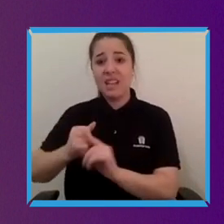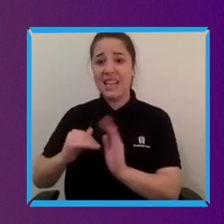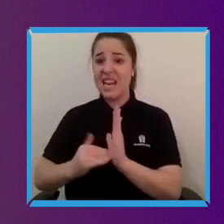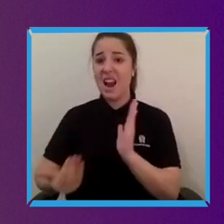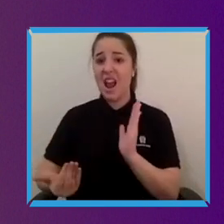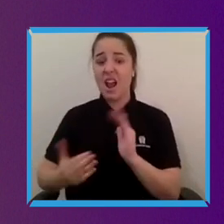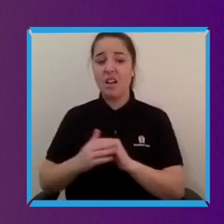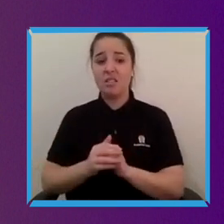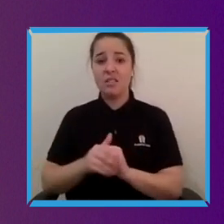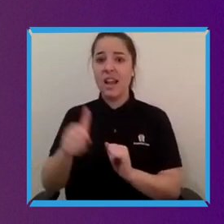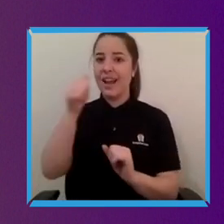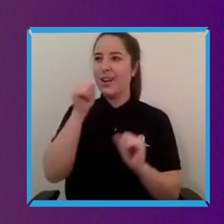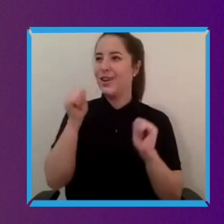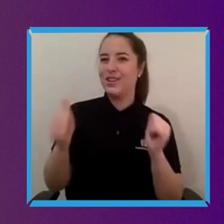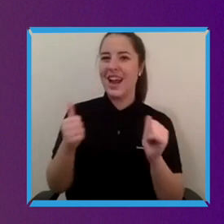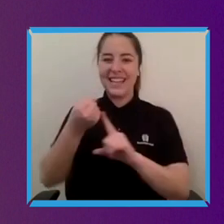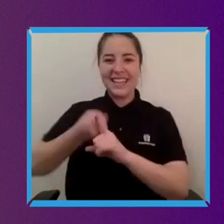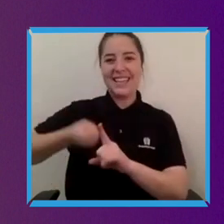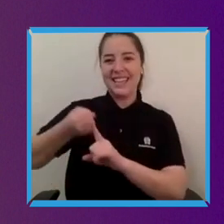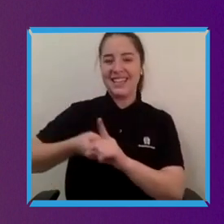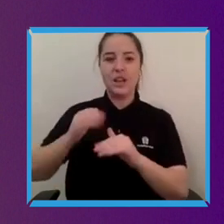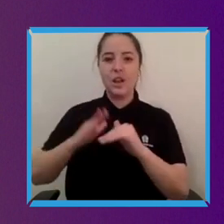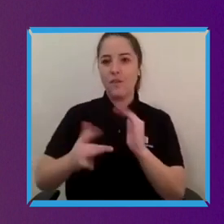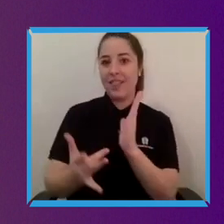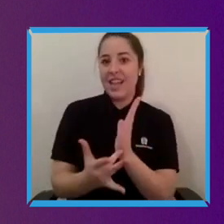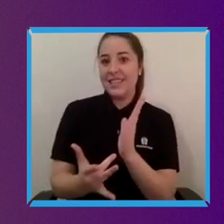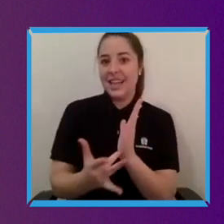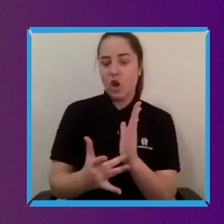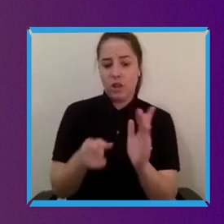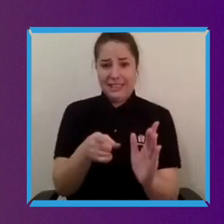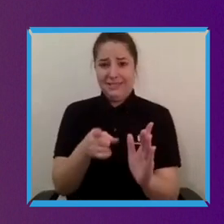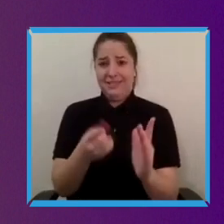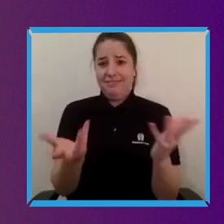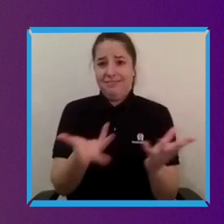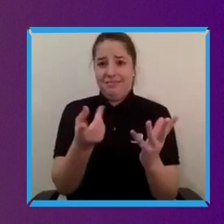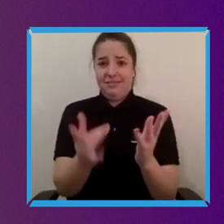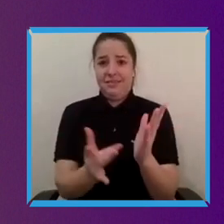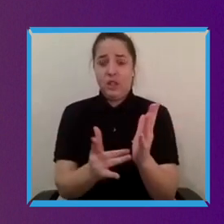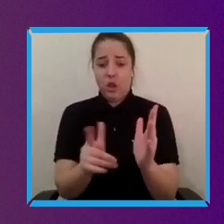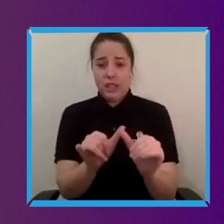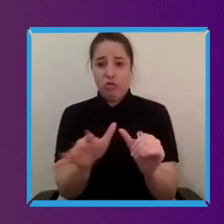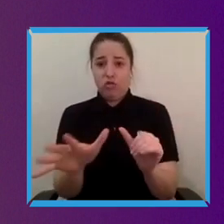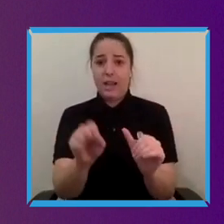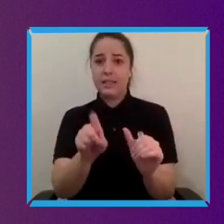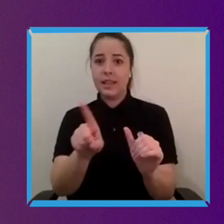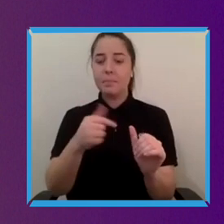so the technology that sort of does does whatever it claims to do on the tin but unless there are other systemic